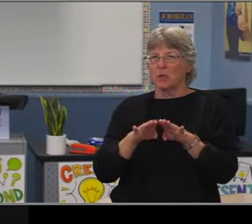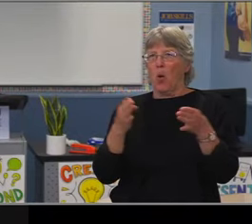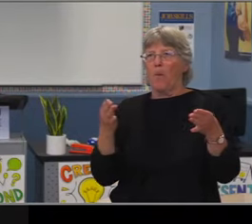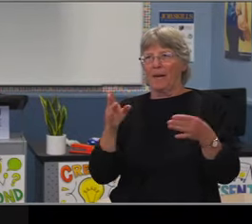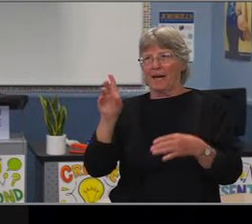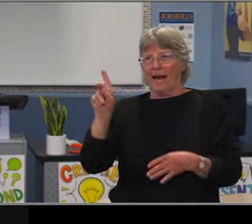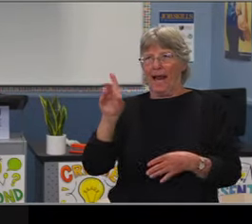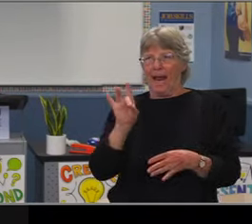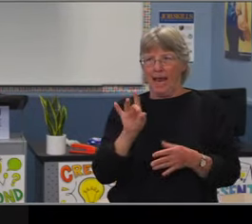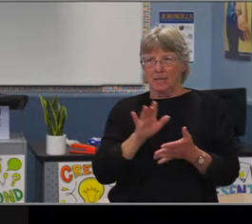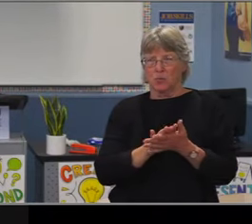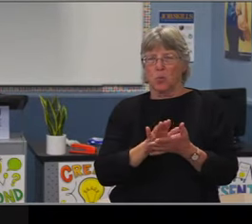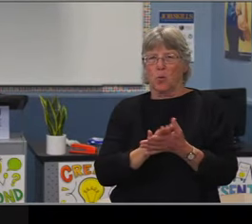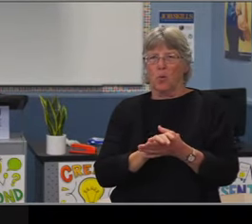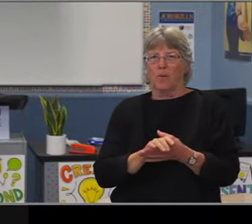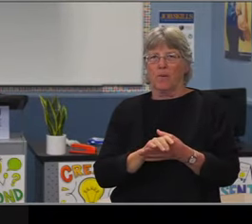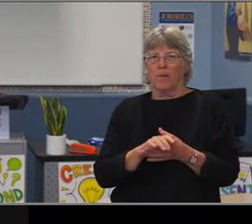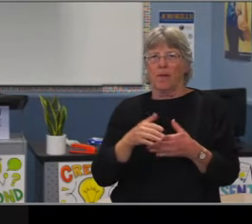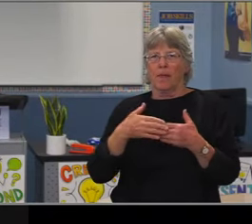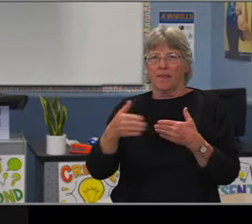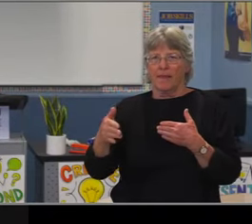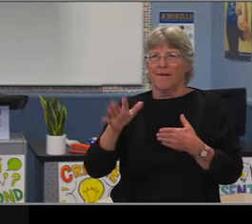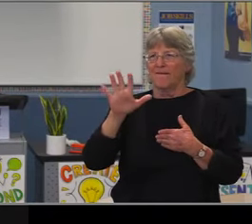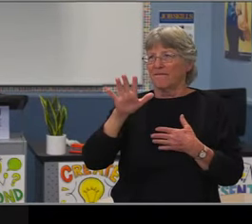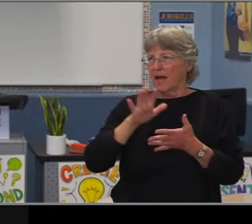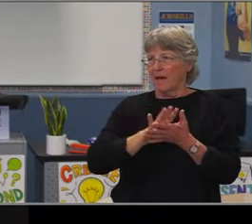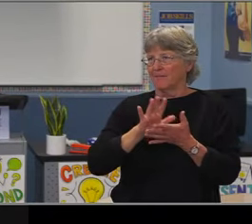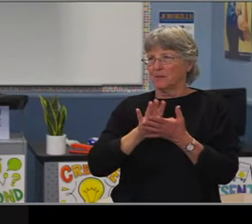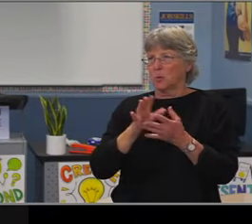but roughly has an enrollment of about 1200 right now.